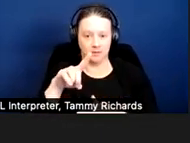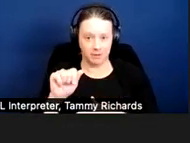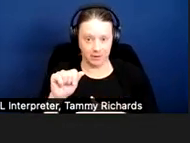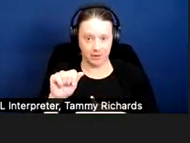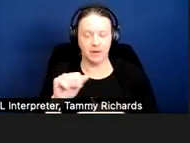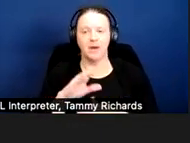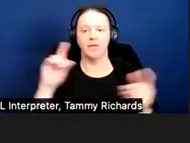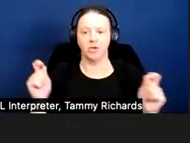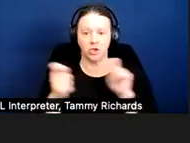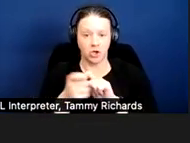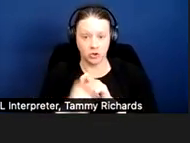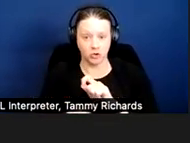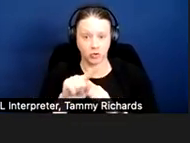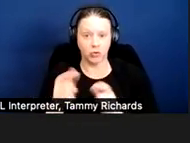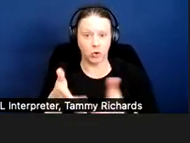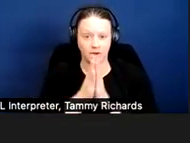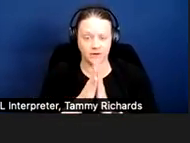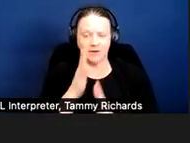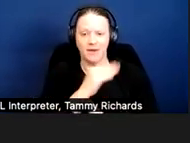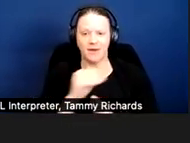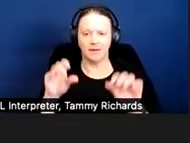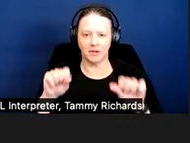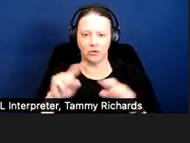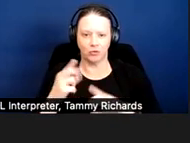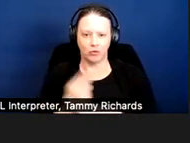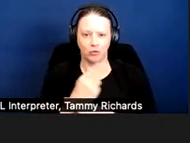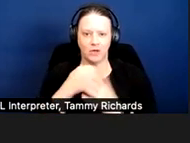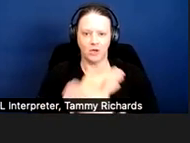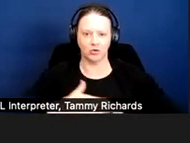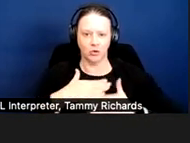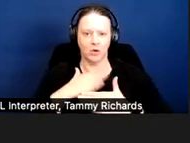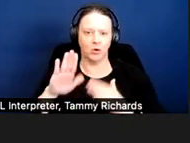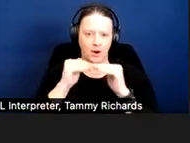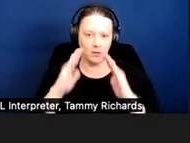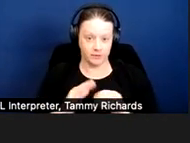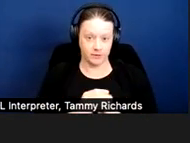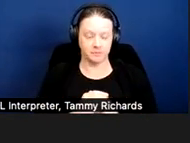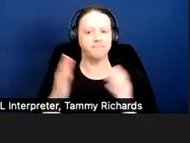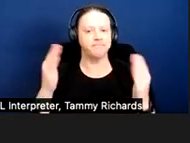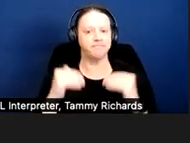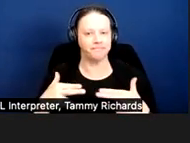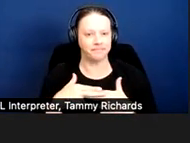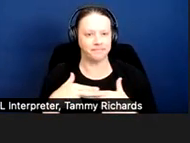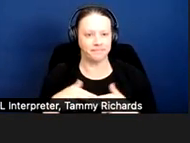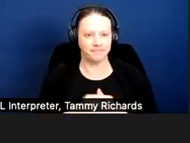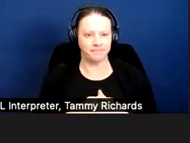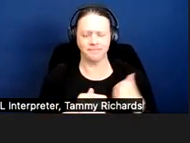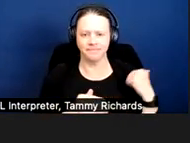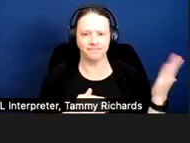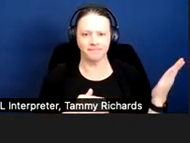that you're requesting, and your ability to use and enjoy your housing. Next slide.